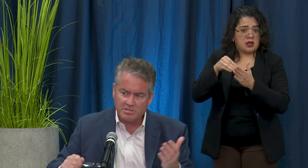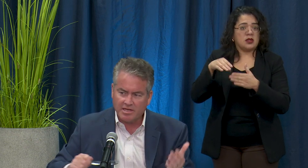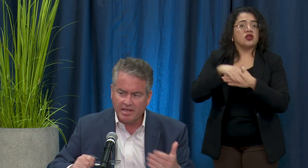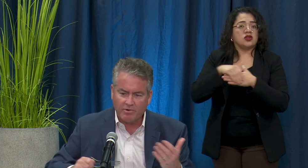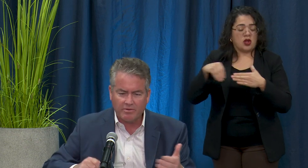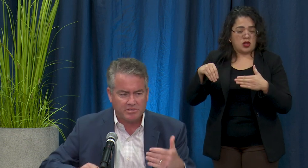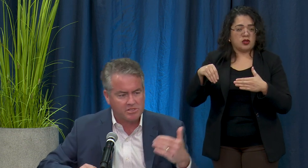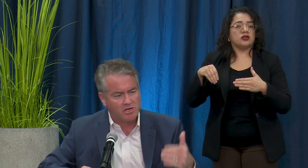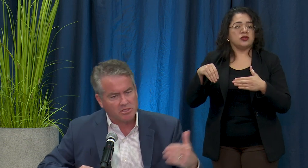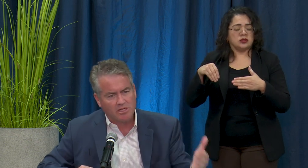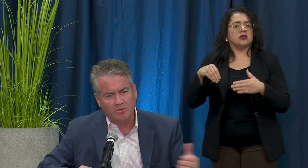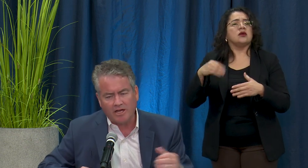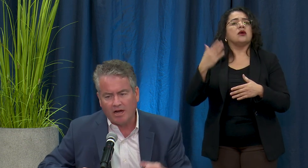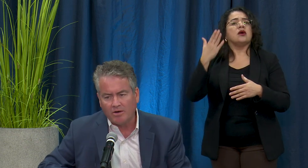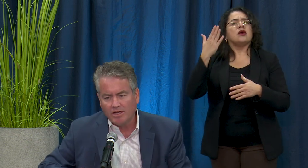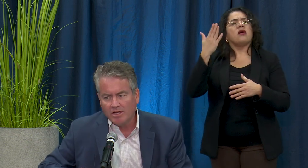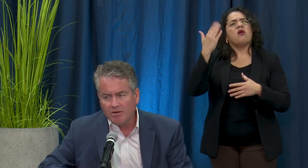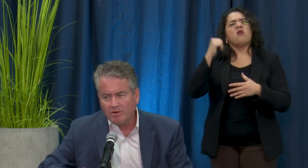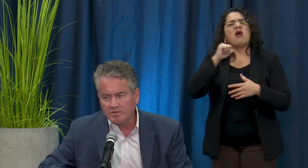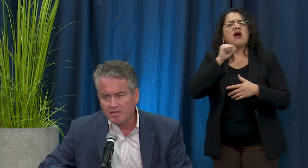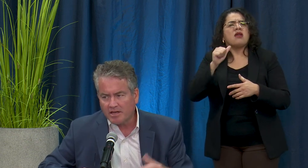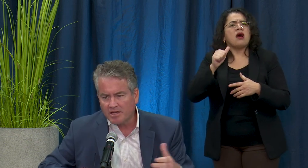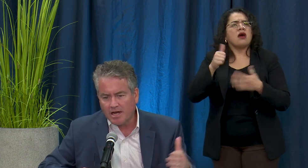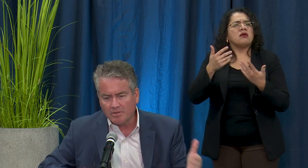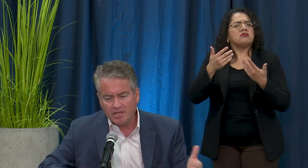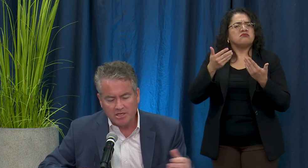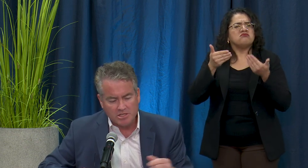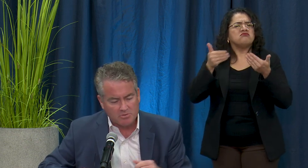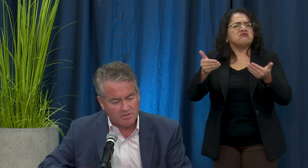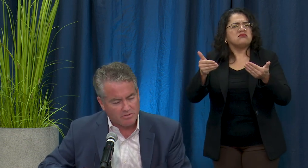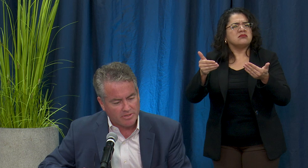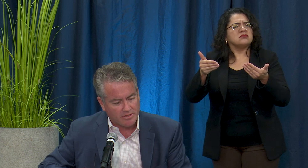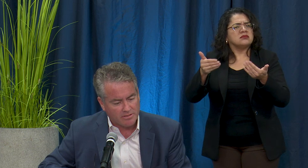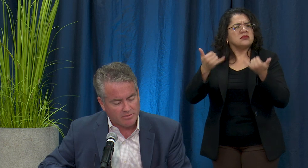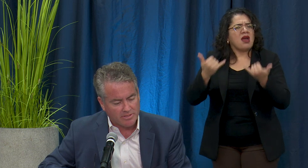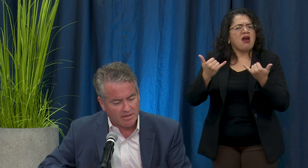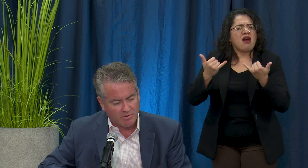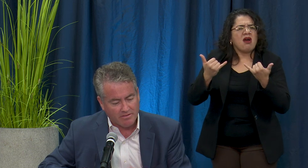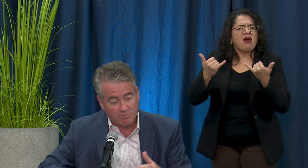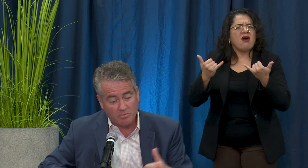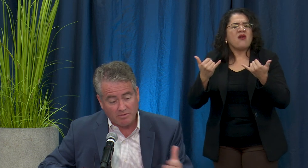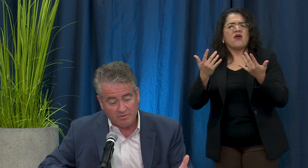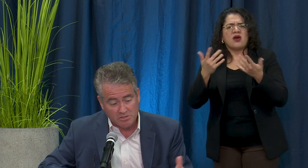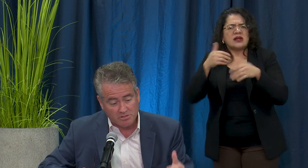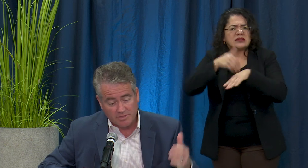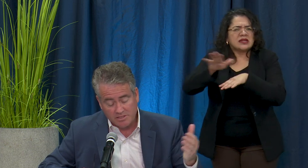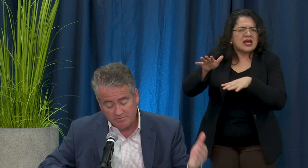and said hey why don't we just start summer now? Well there's a lot of complications with doing that. One of them would be fiscal because the